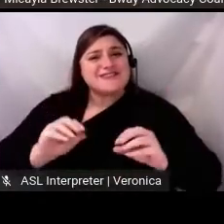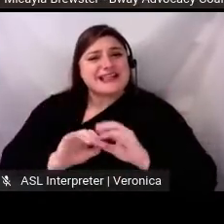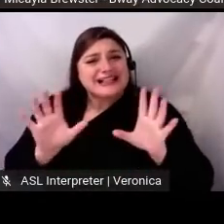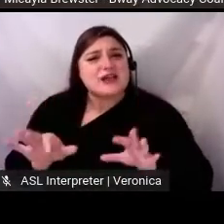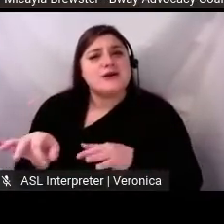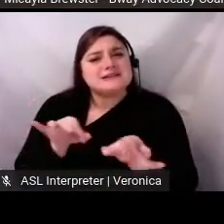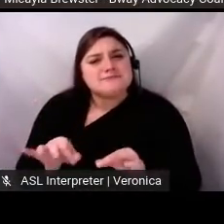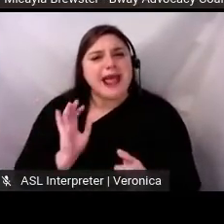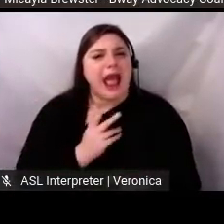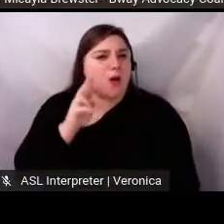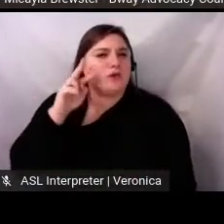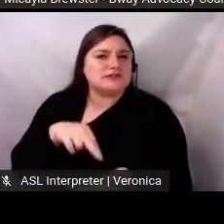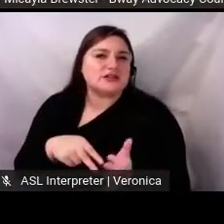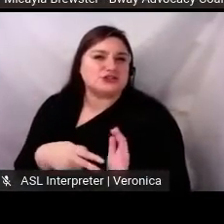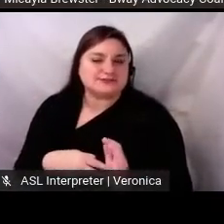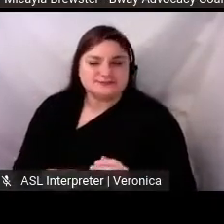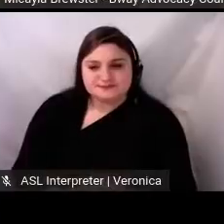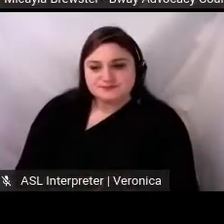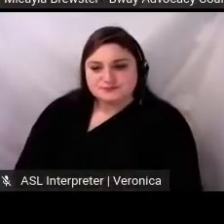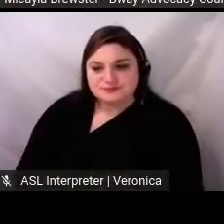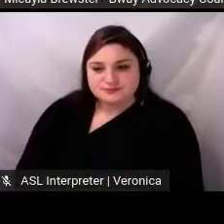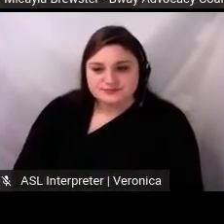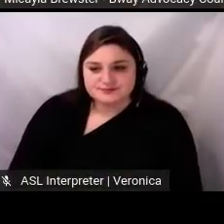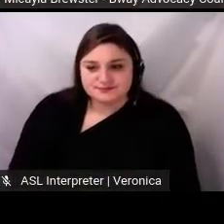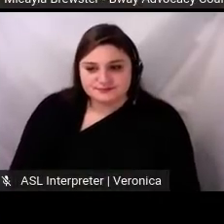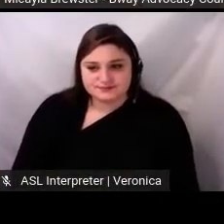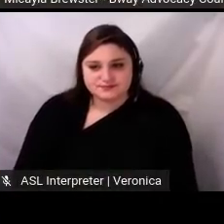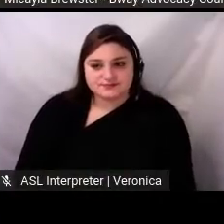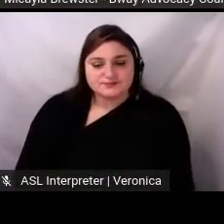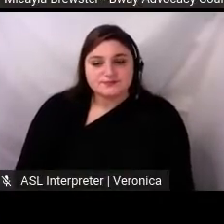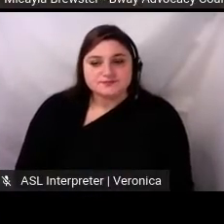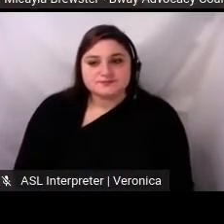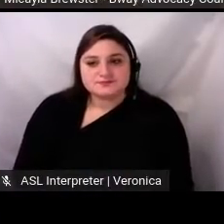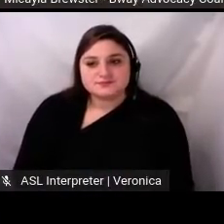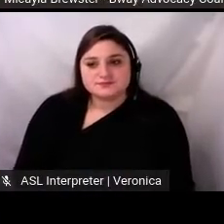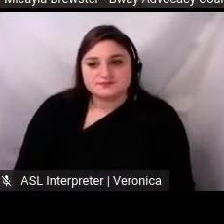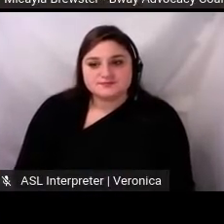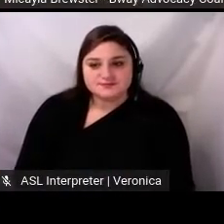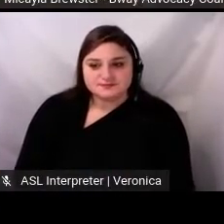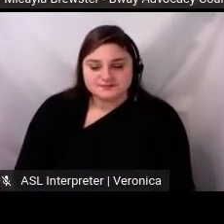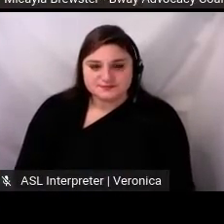We were able to set the stage and make it clear that we wanted our non Black